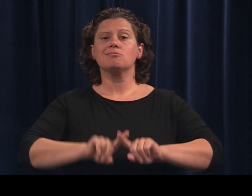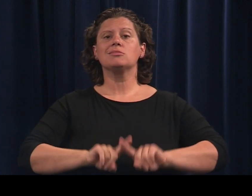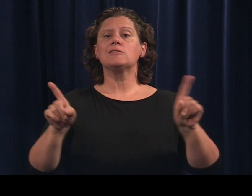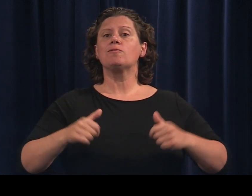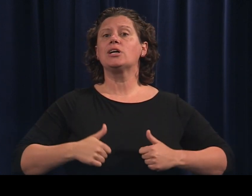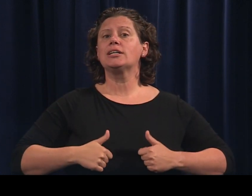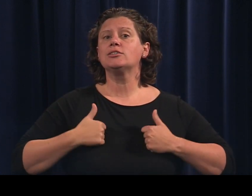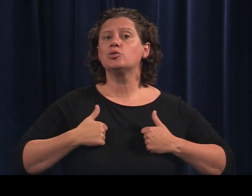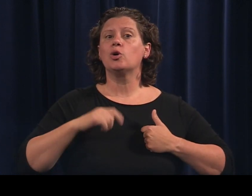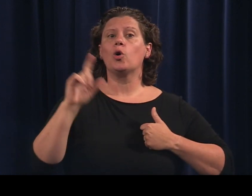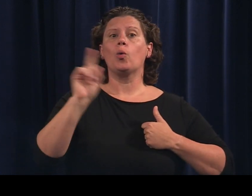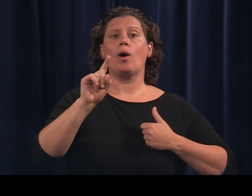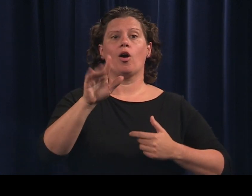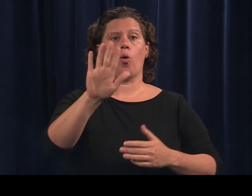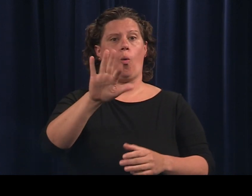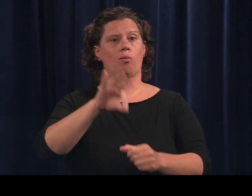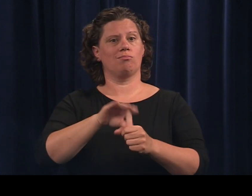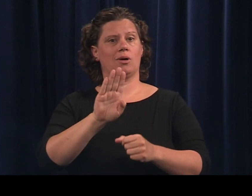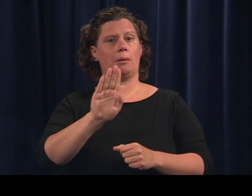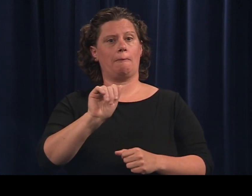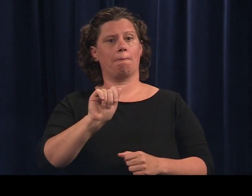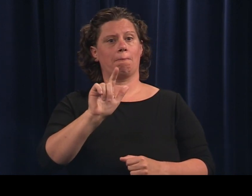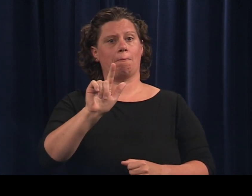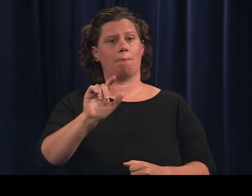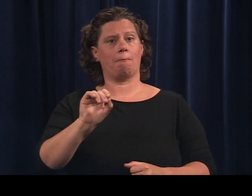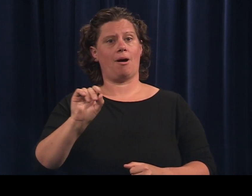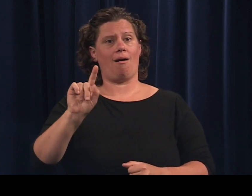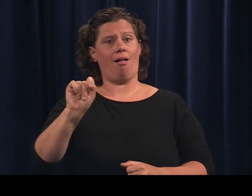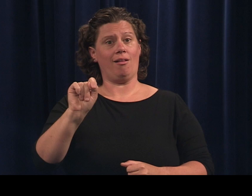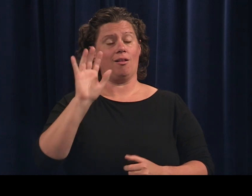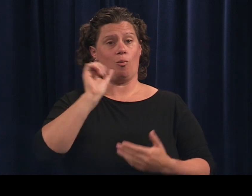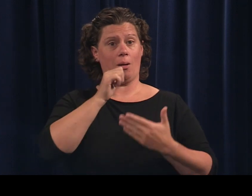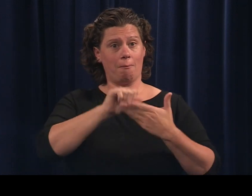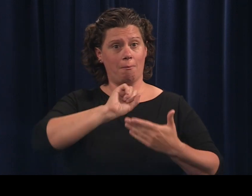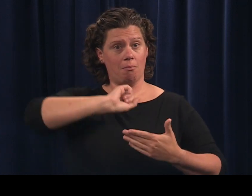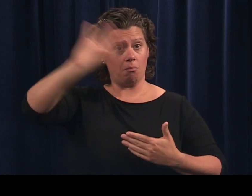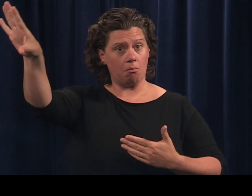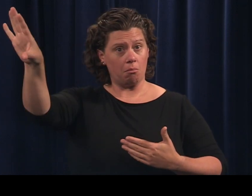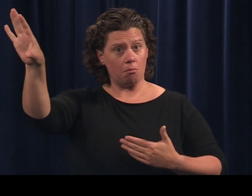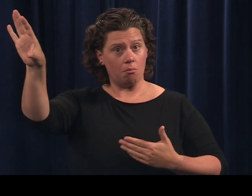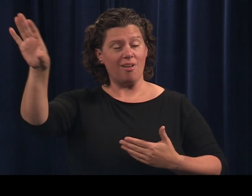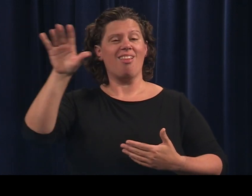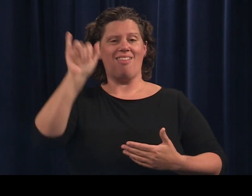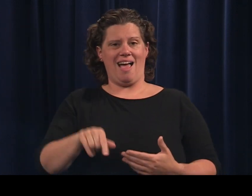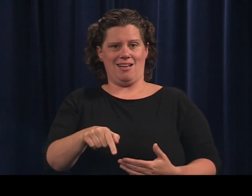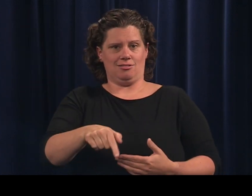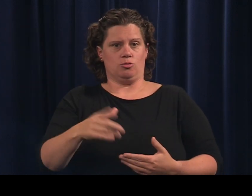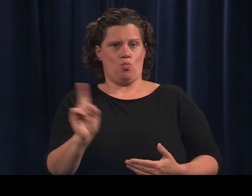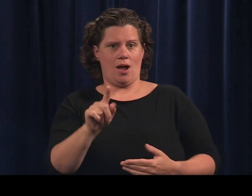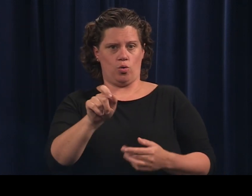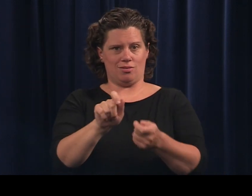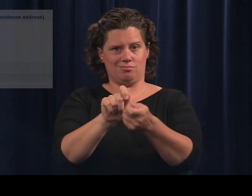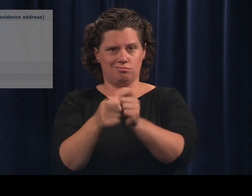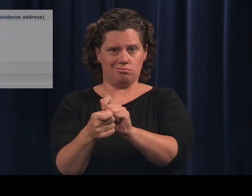address where your ballot will be delivered this is where you can do that.